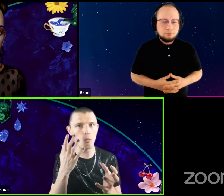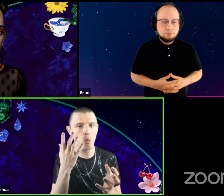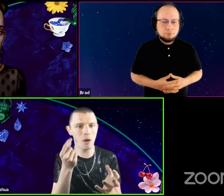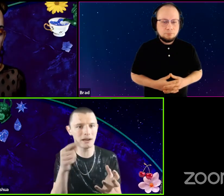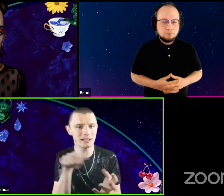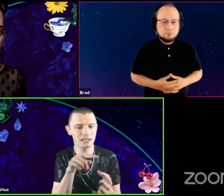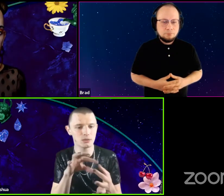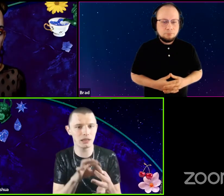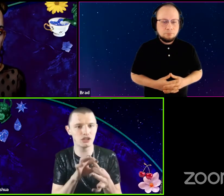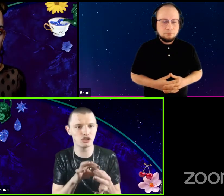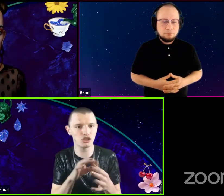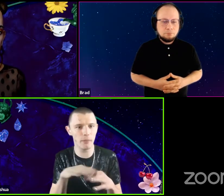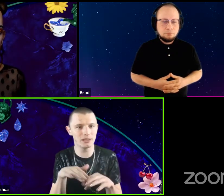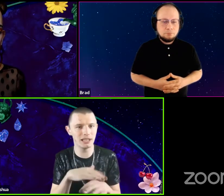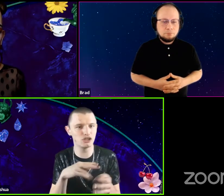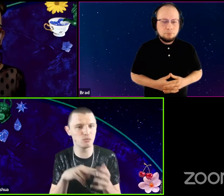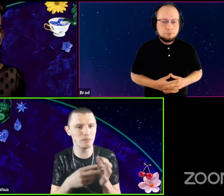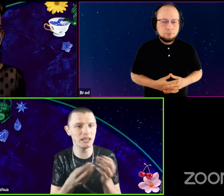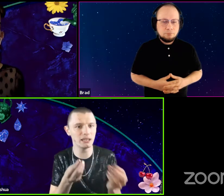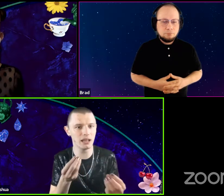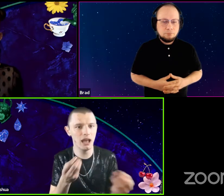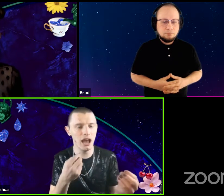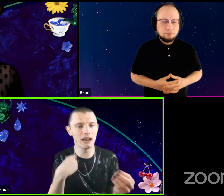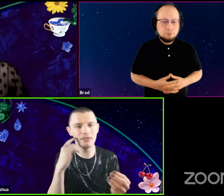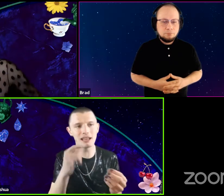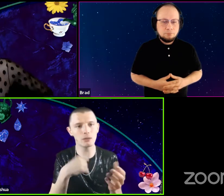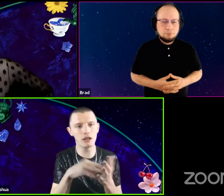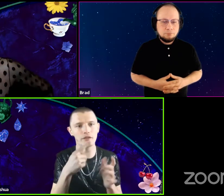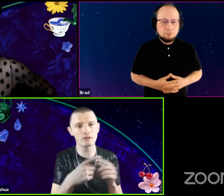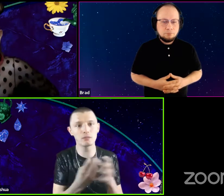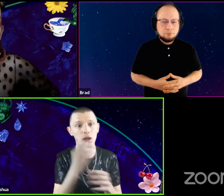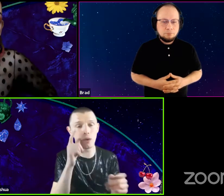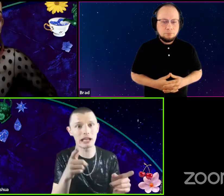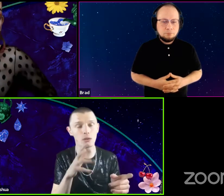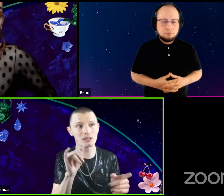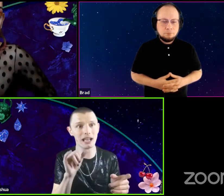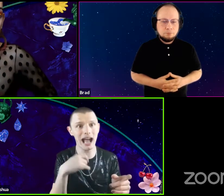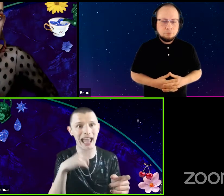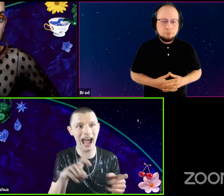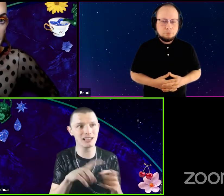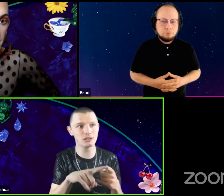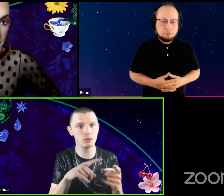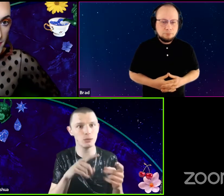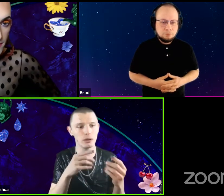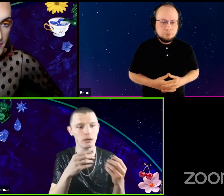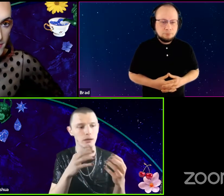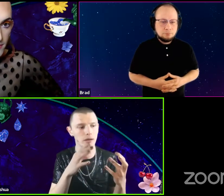what does this relationship on stage mean? And I think that's what I learned from Spring Awakening was like, I had to figure